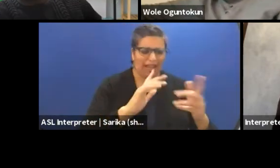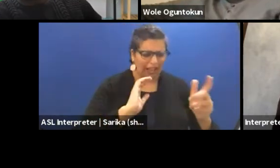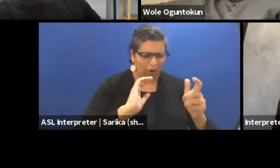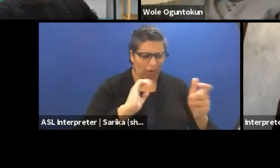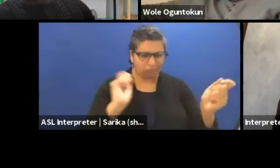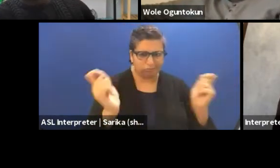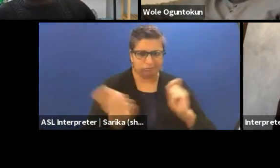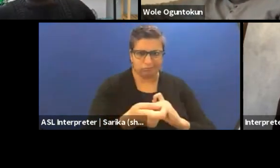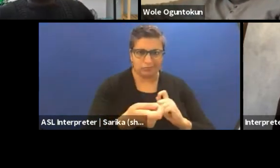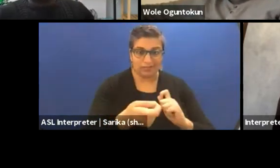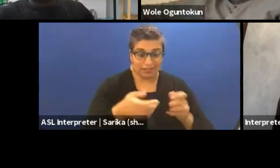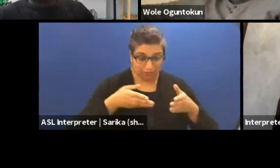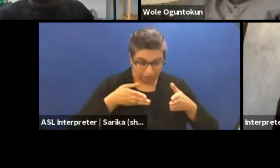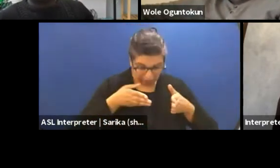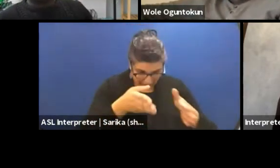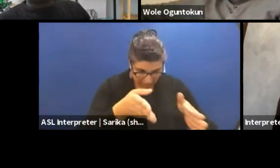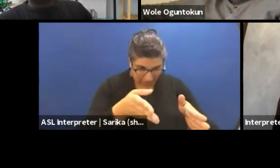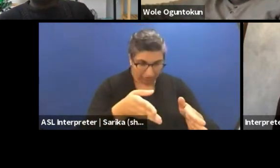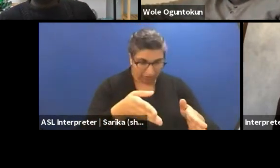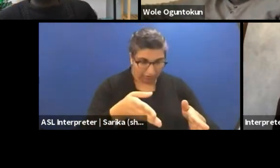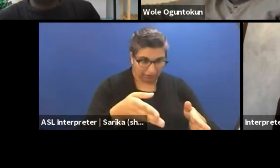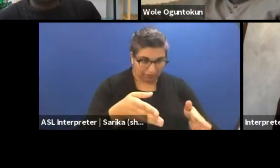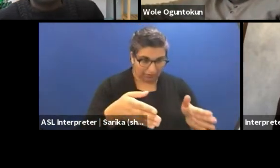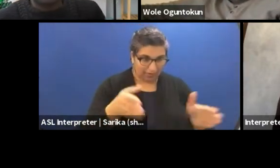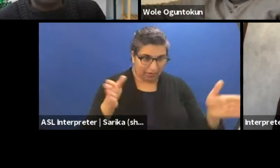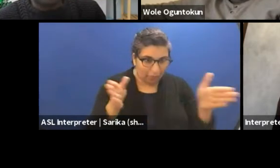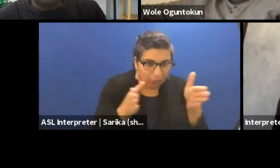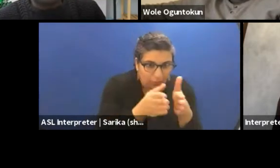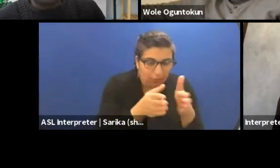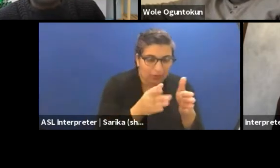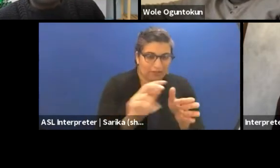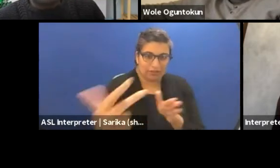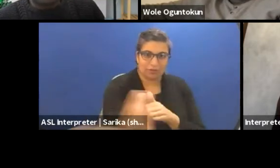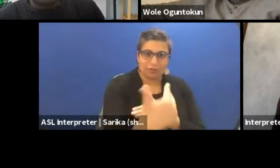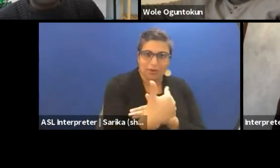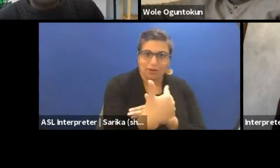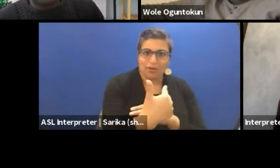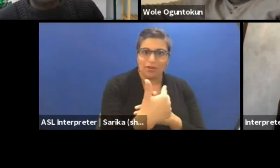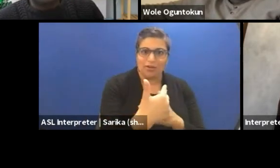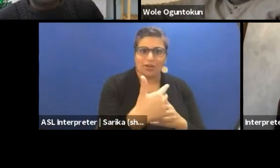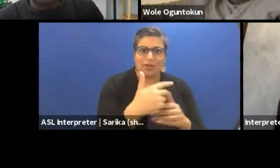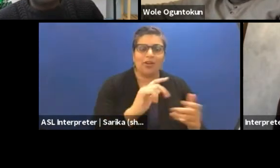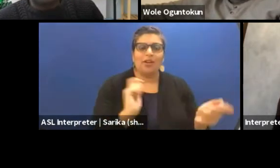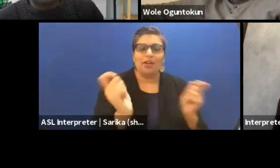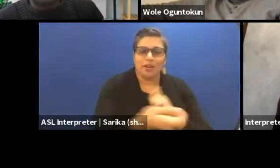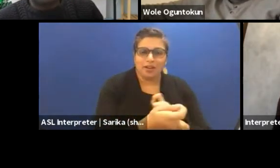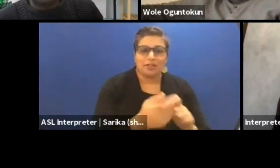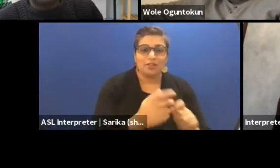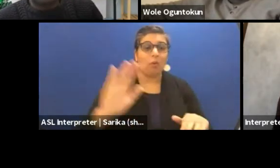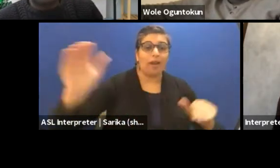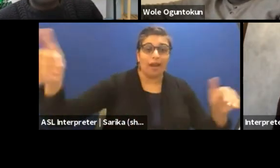If a street is cut shorter and have to turn around, you physically change movement. So we hired an urban planner